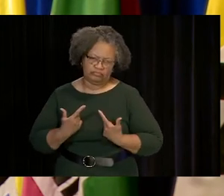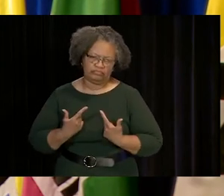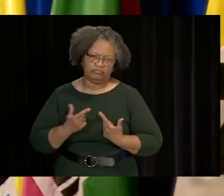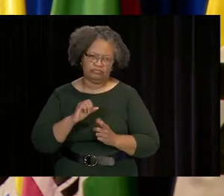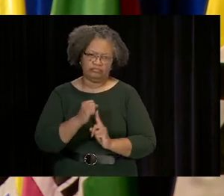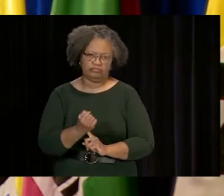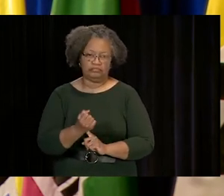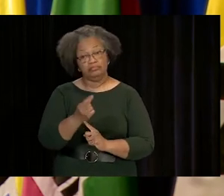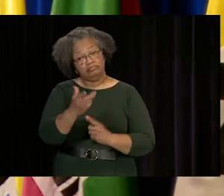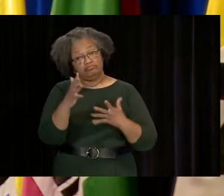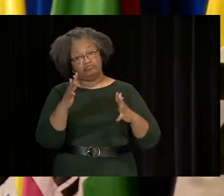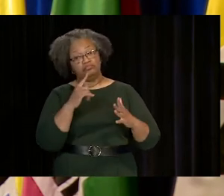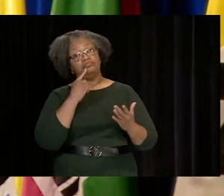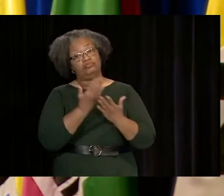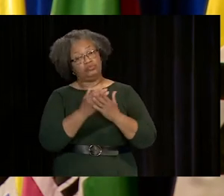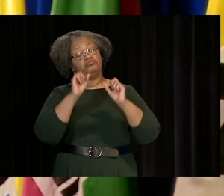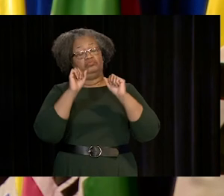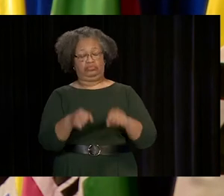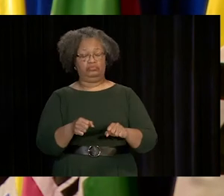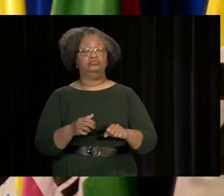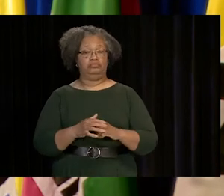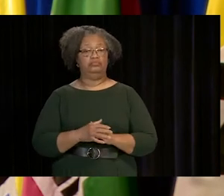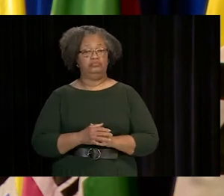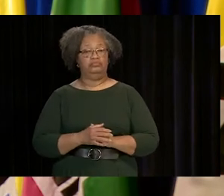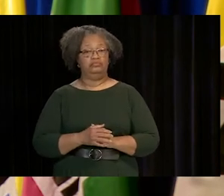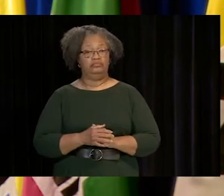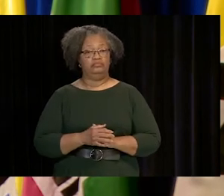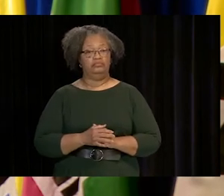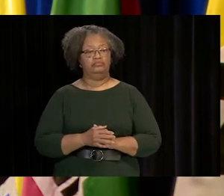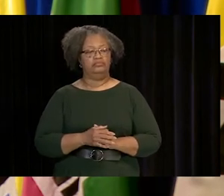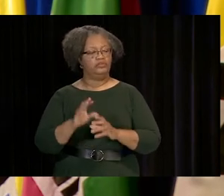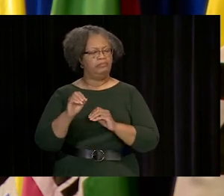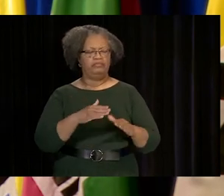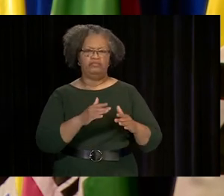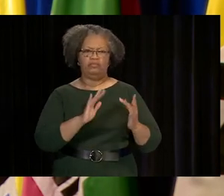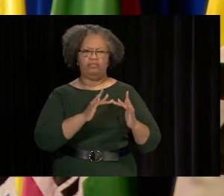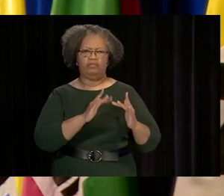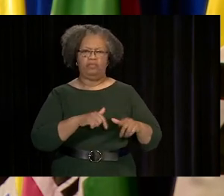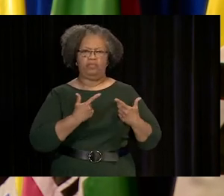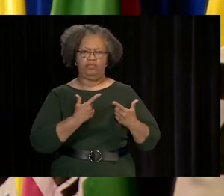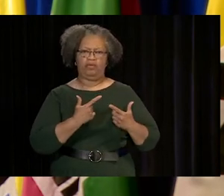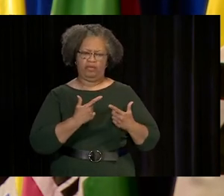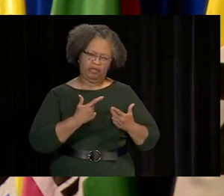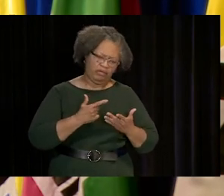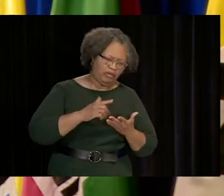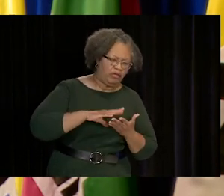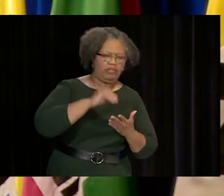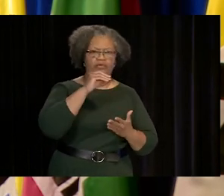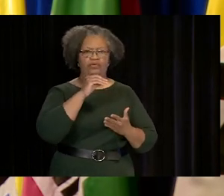AND YOU ALL HAVE PROVEN THAT YOU CAN DO JUST THAT. MOVING TO ONLINE LEARNING OVER SPRING BREAK DUE